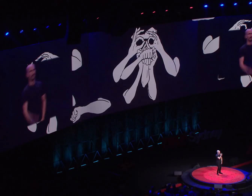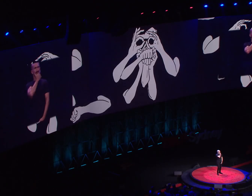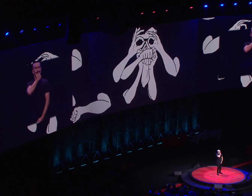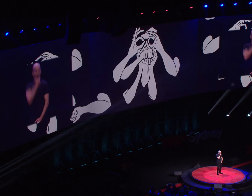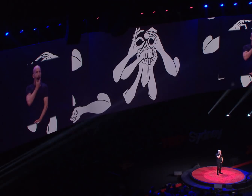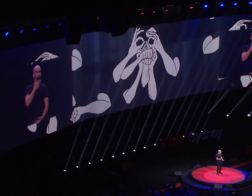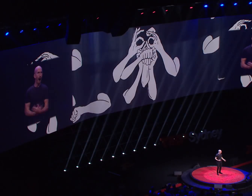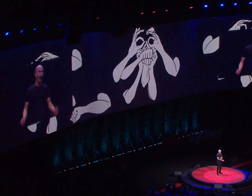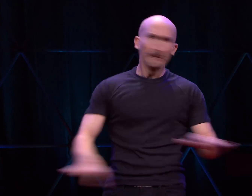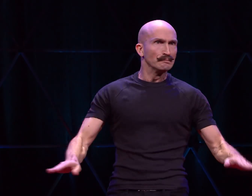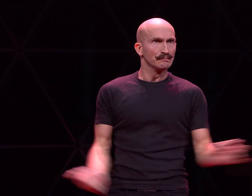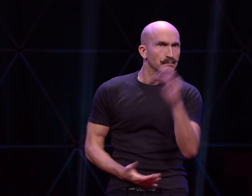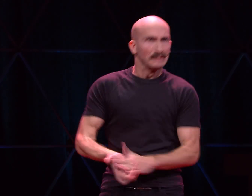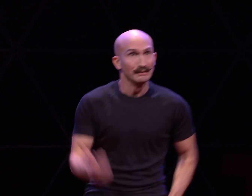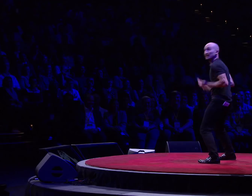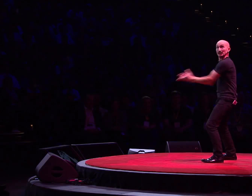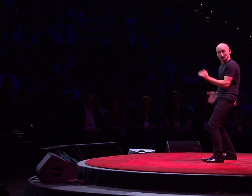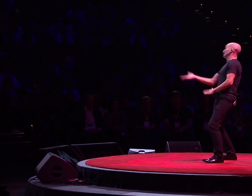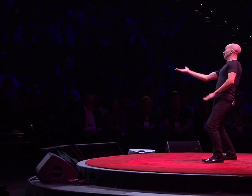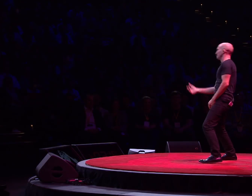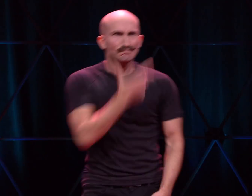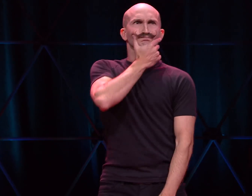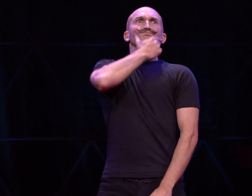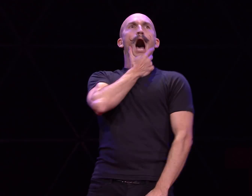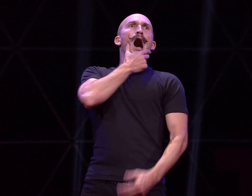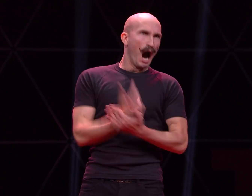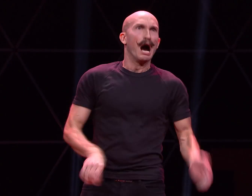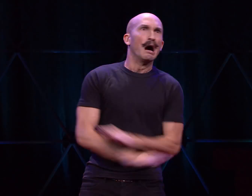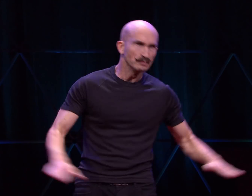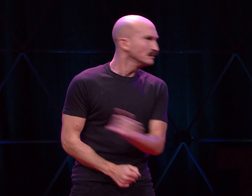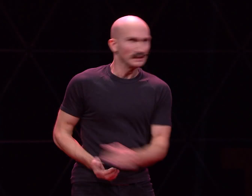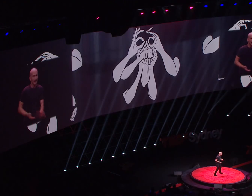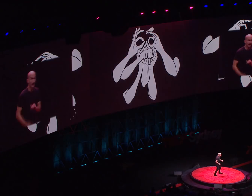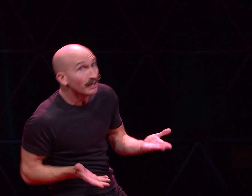Bismillah! We will not let you go Let him go! Bismillah! We will not let you go